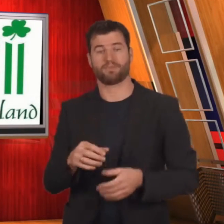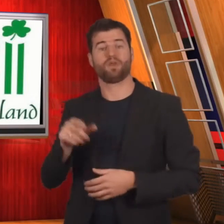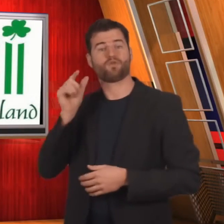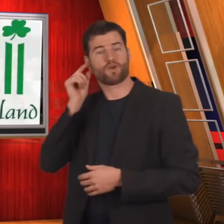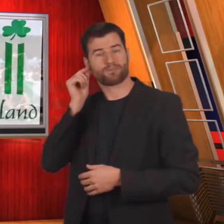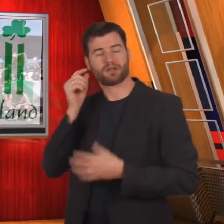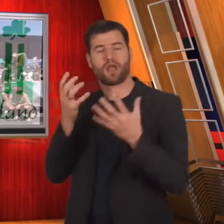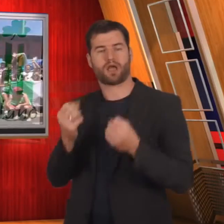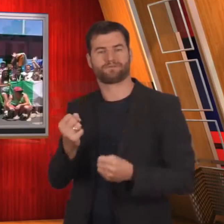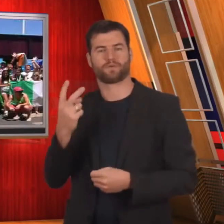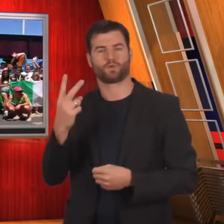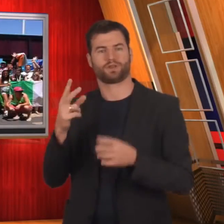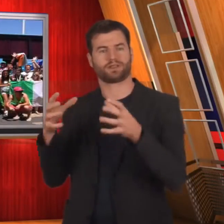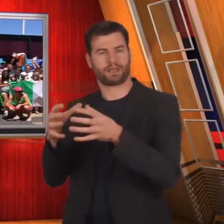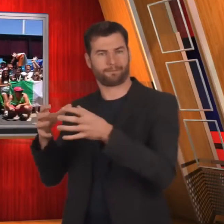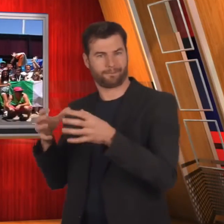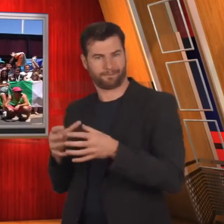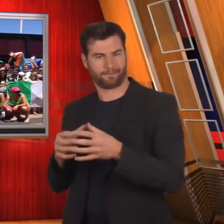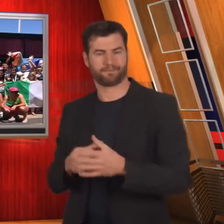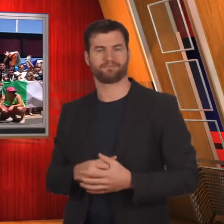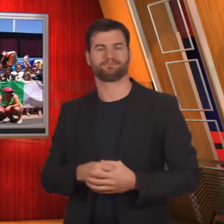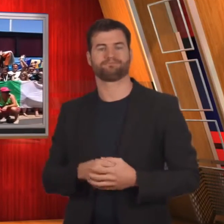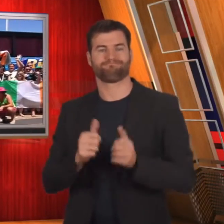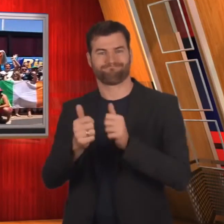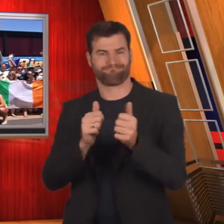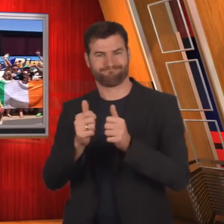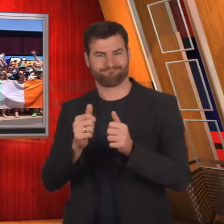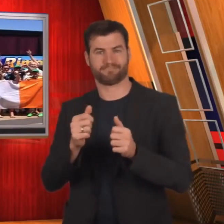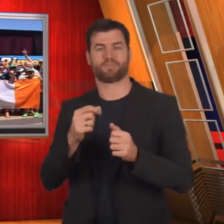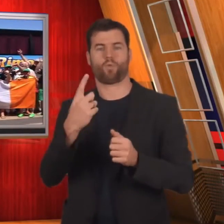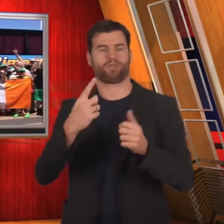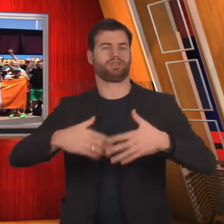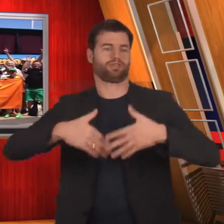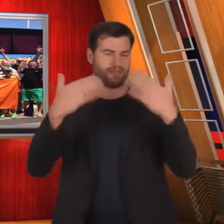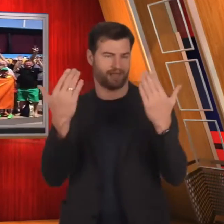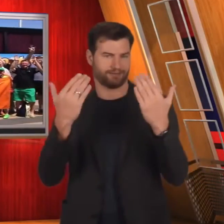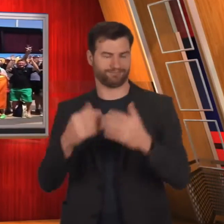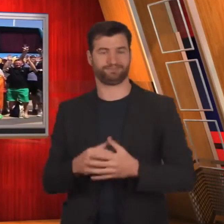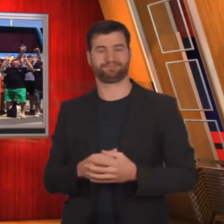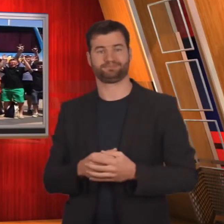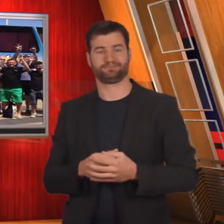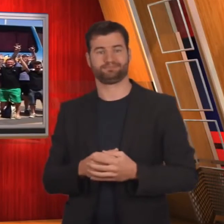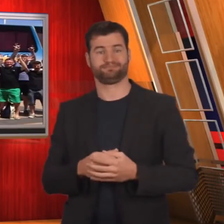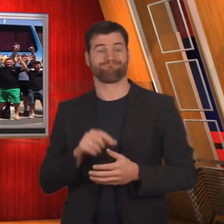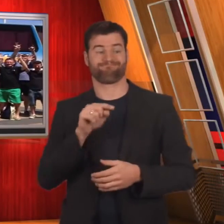Three teams were formed on the Men’s side and two teams were formed on the women’s